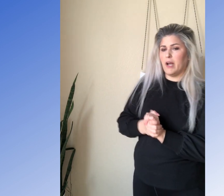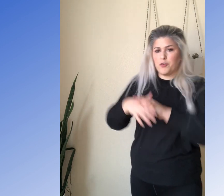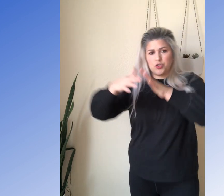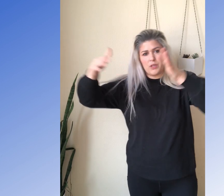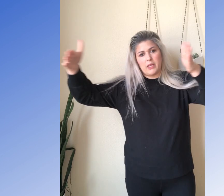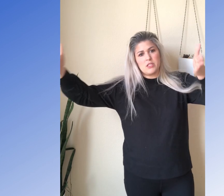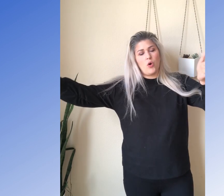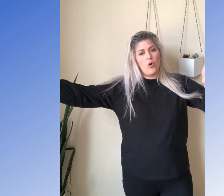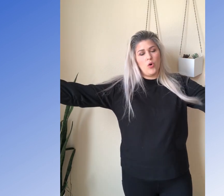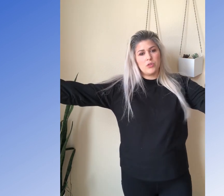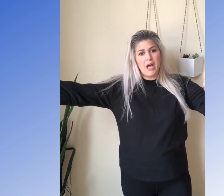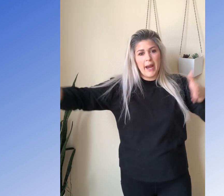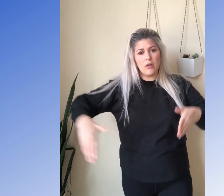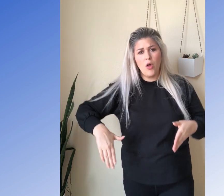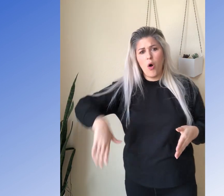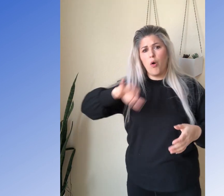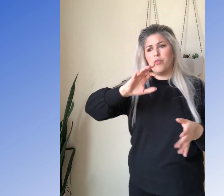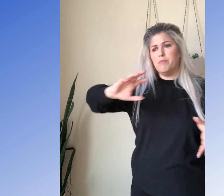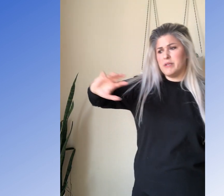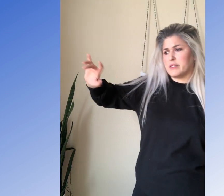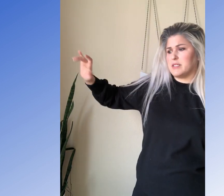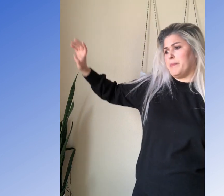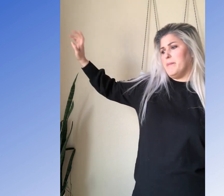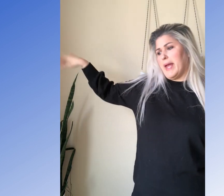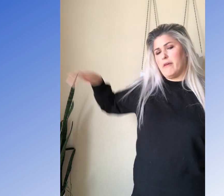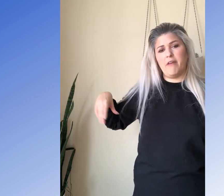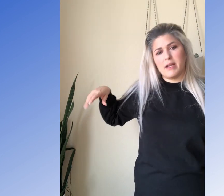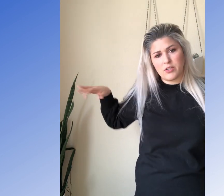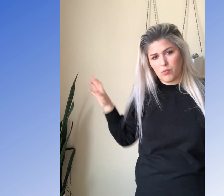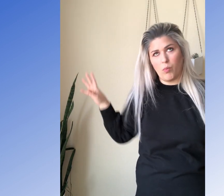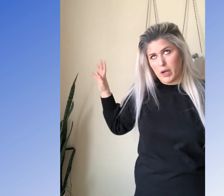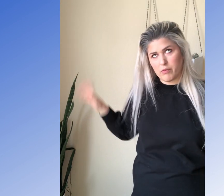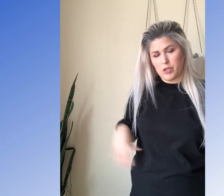Now if you're doing like this whole title or the Mississippi manifest or whatever,